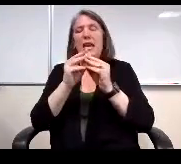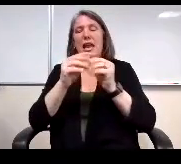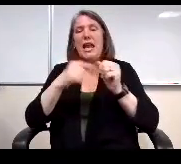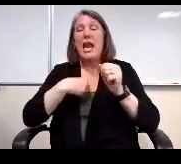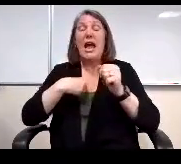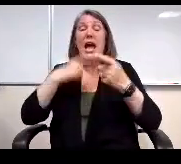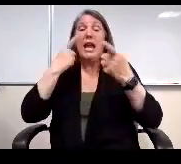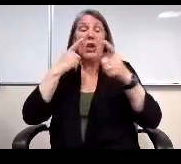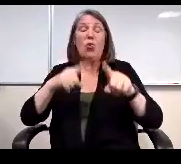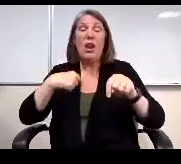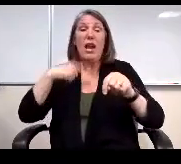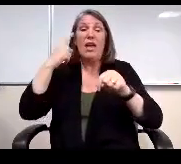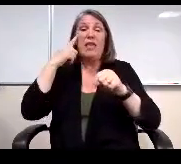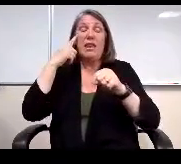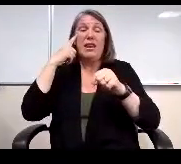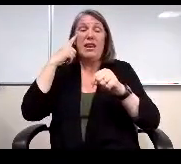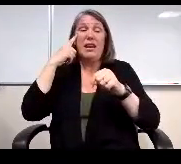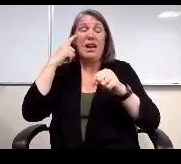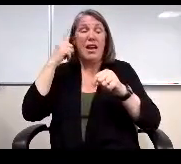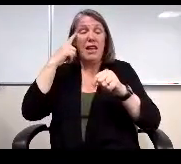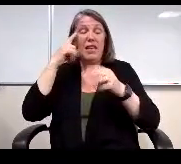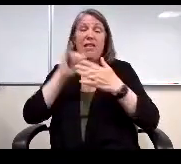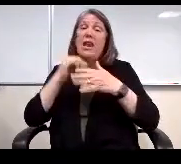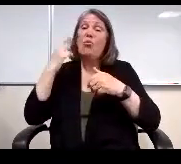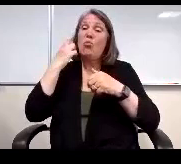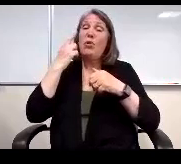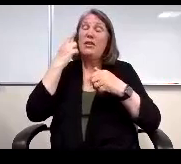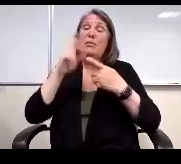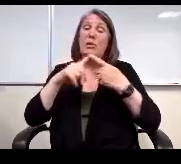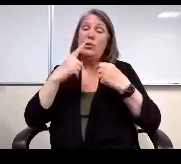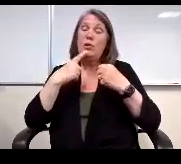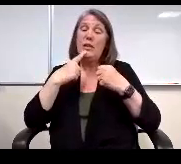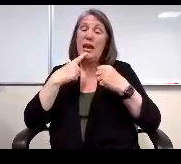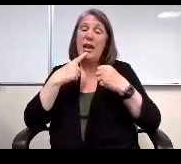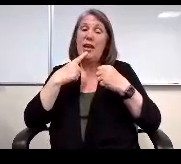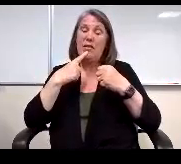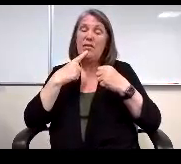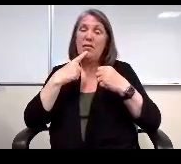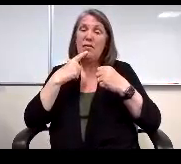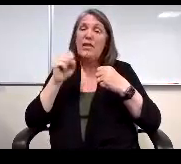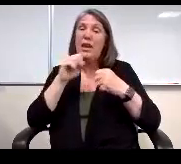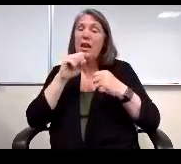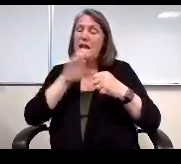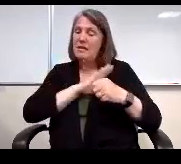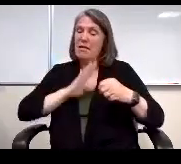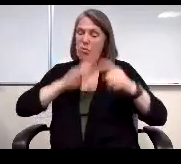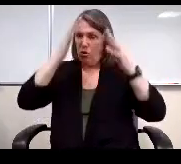I think it's reasonable to say it's it's Mr. You know the board President School doesn't say that doing policy right?